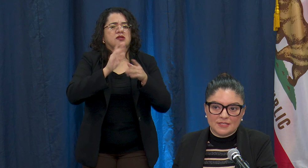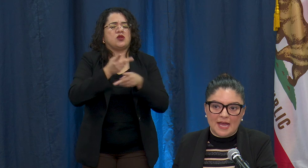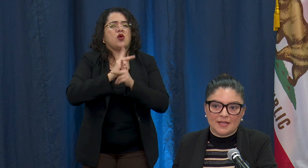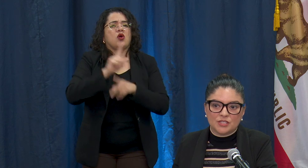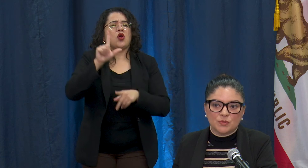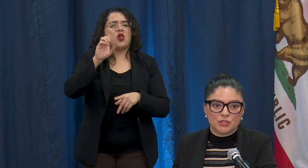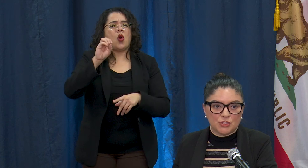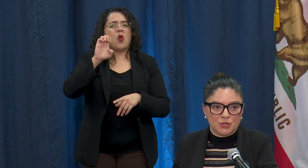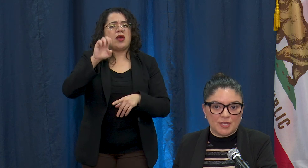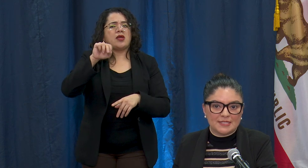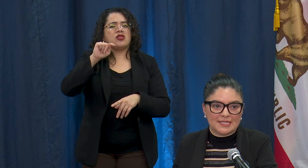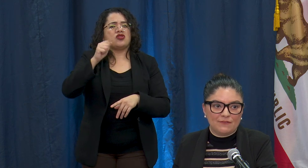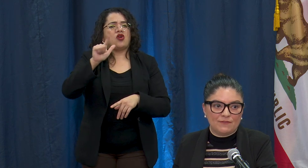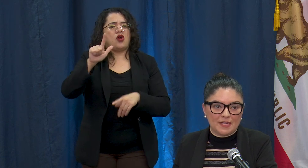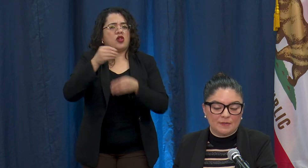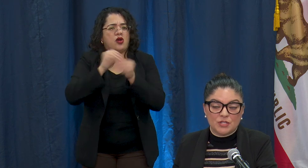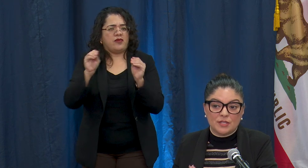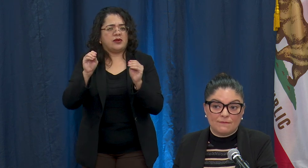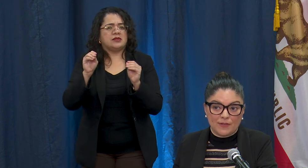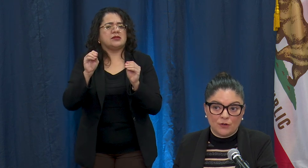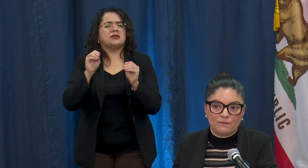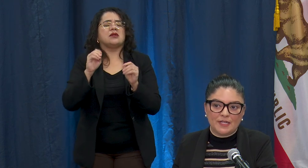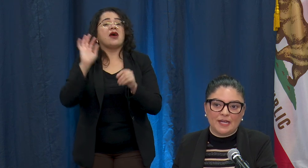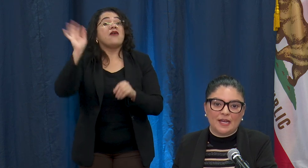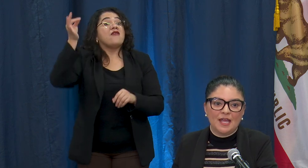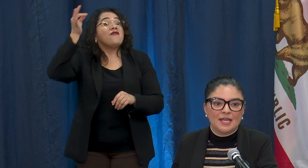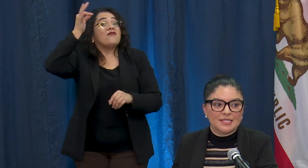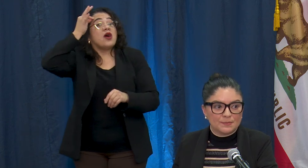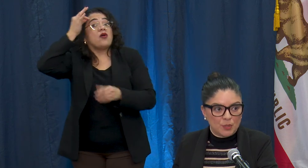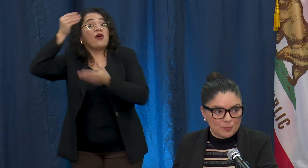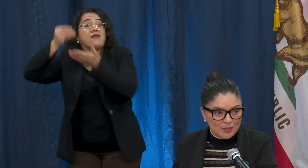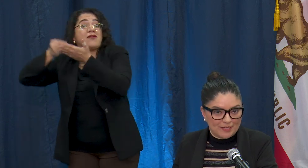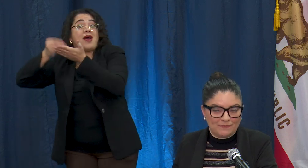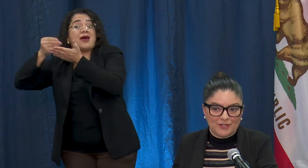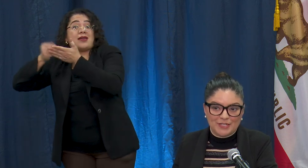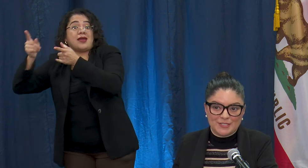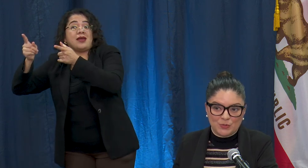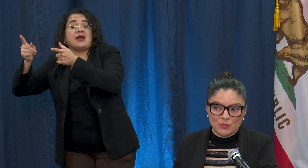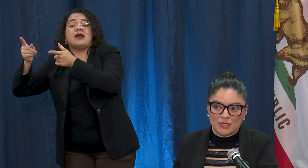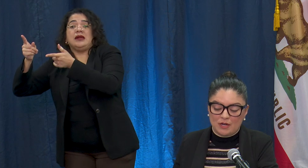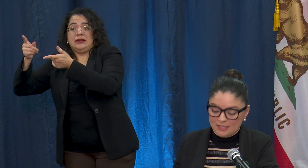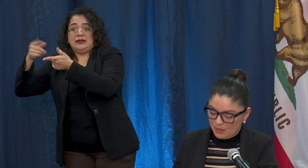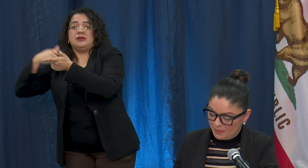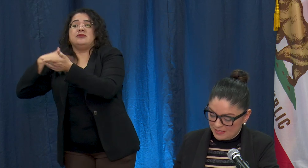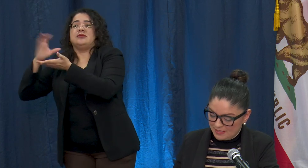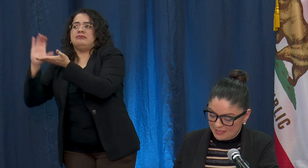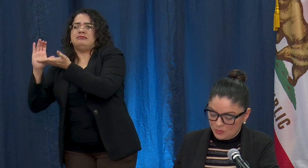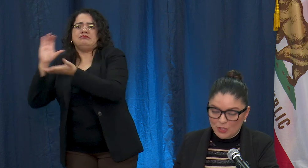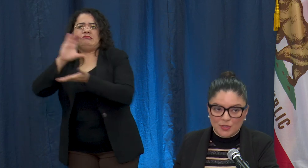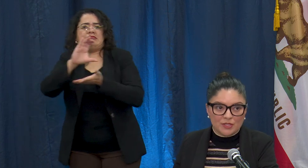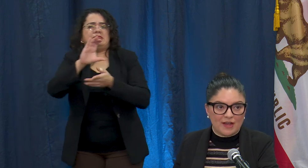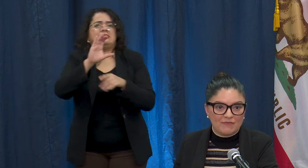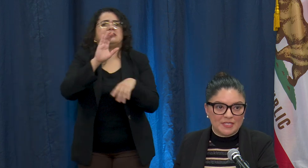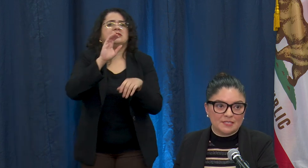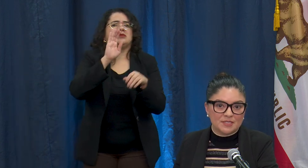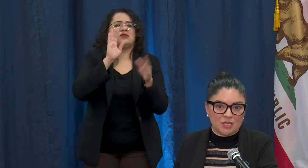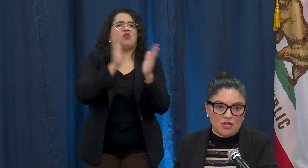Act to ensure that state funding, I'm sorry, that federal funding is appropriated very soon to our small businesses. We know that there have been some stalls